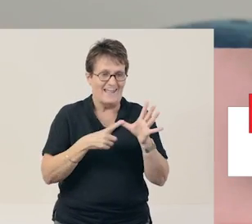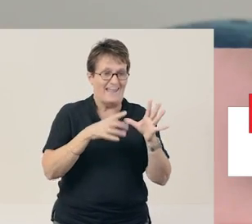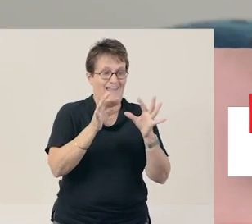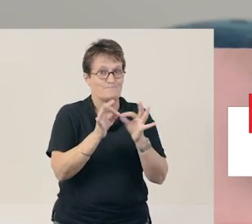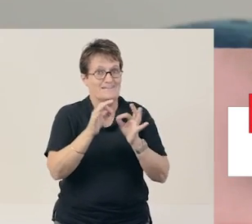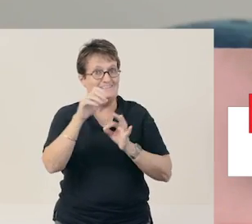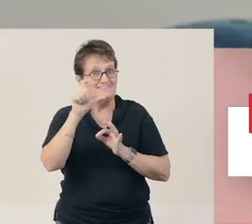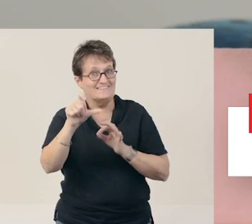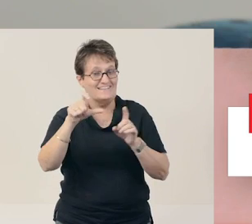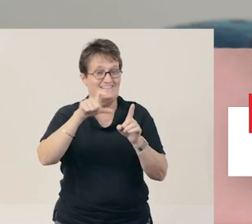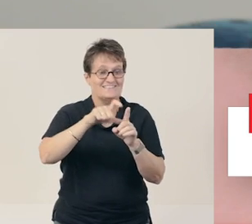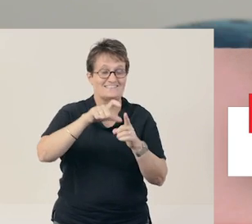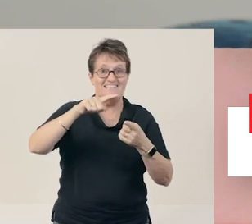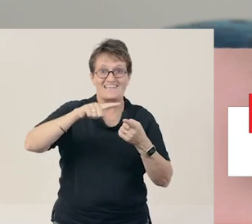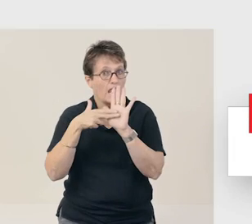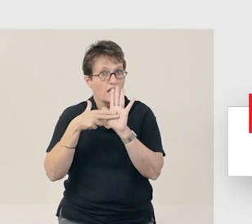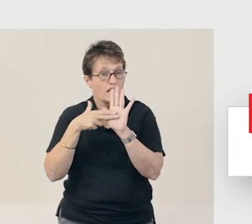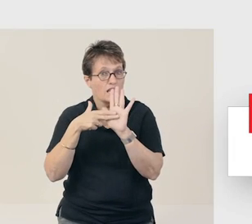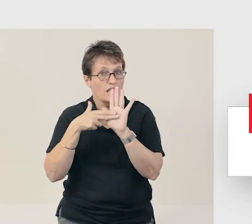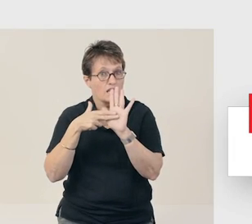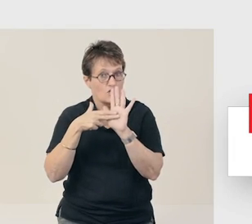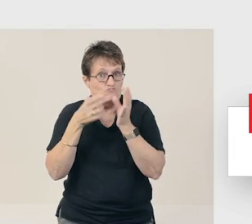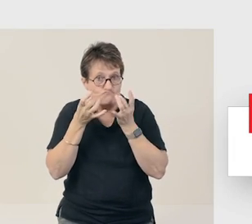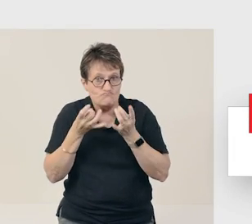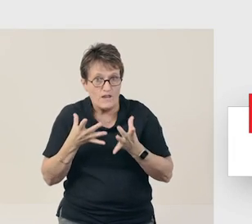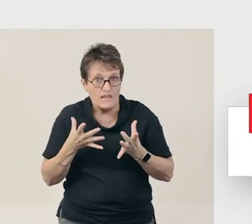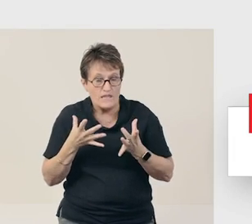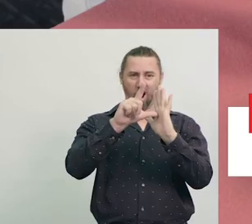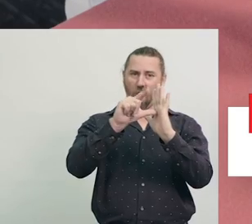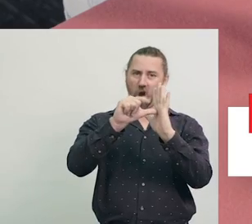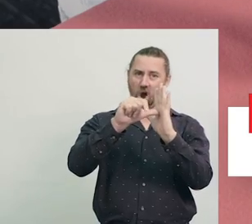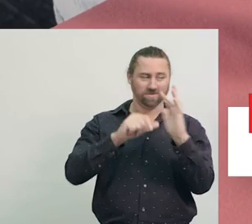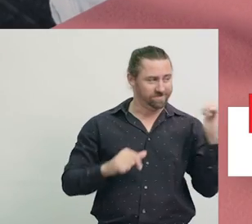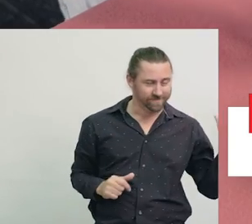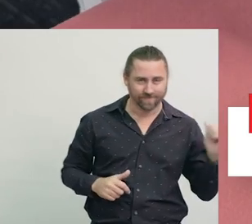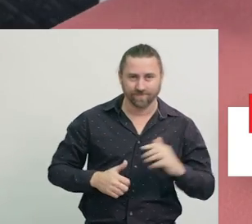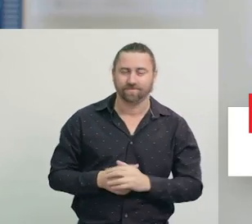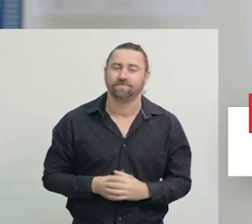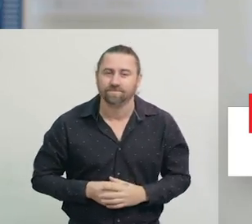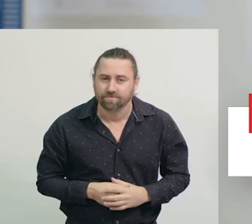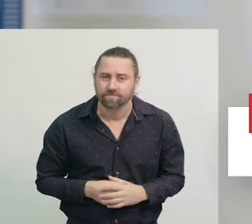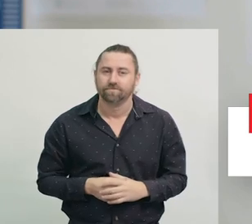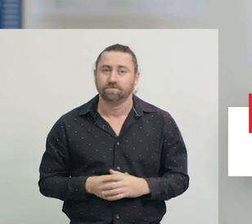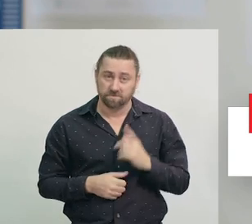as they learn about letters, sounds, and syllables that make up words, about telling the time by the hour,